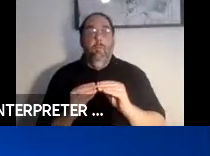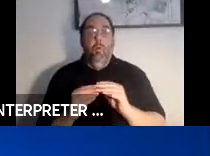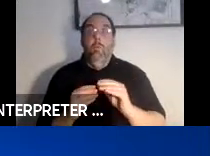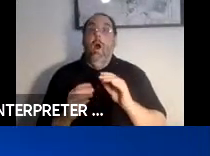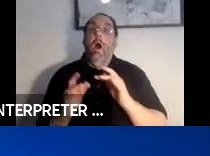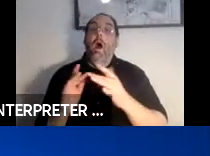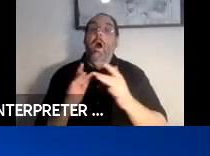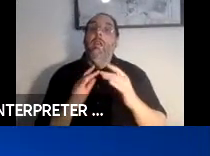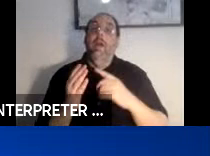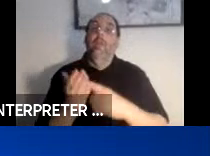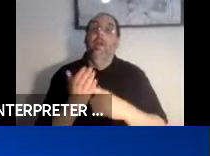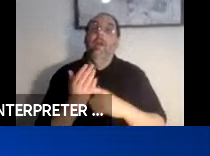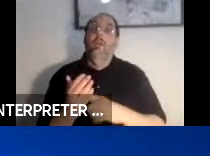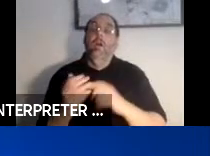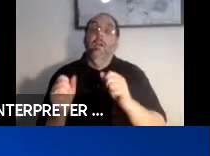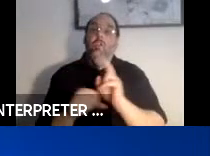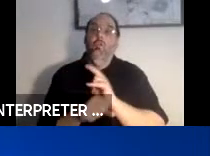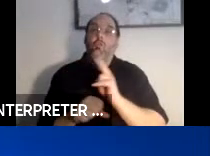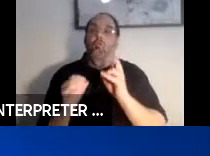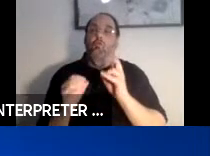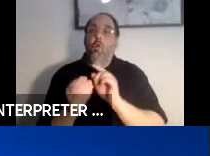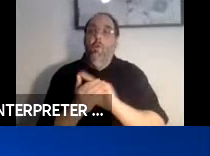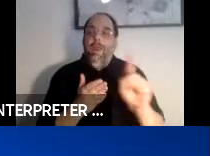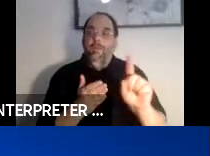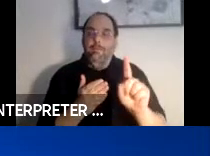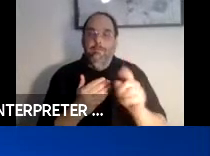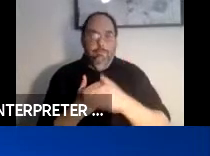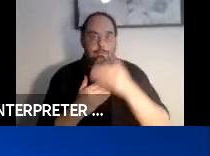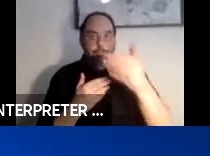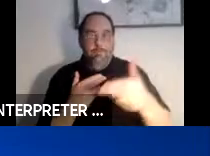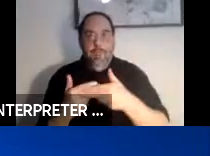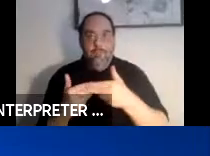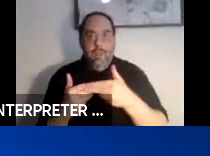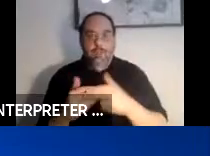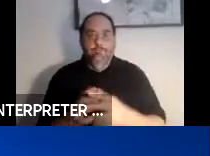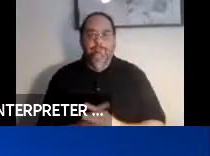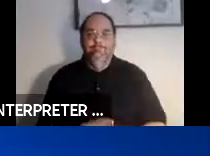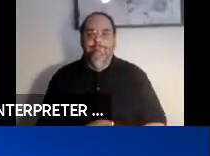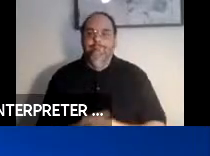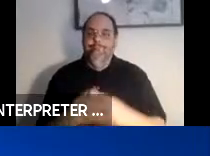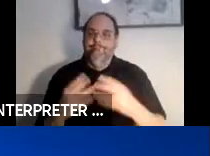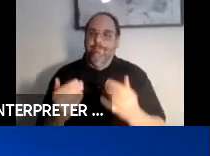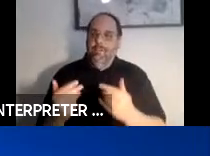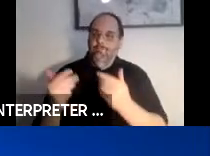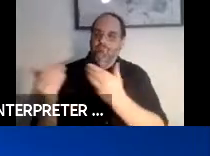two more weeks. Next slide, please. And now I would like to introduce